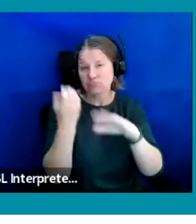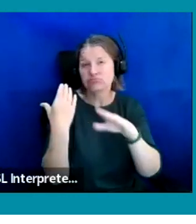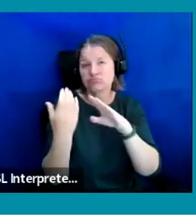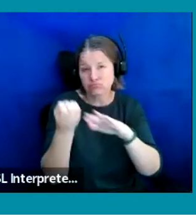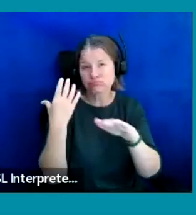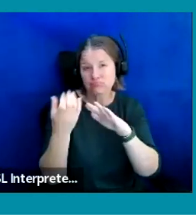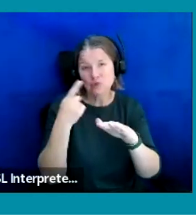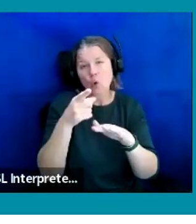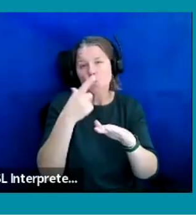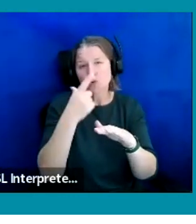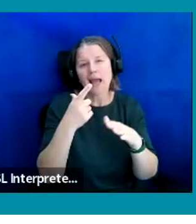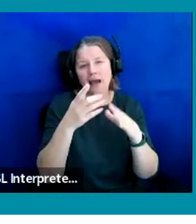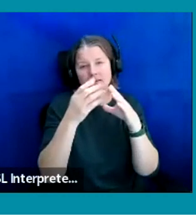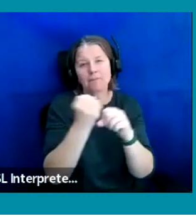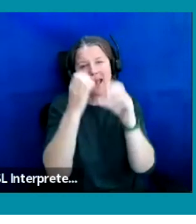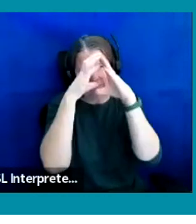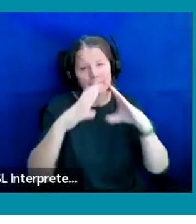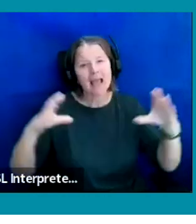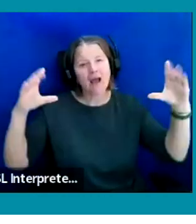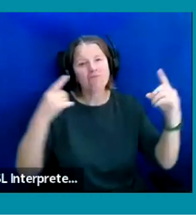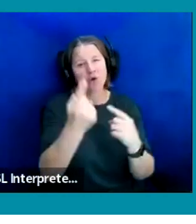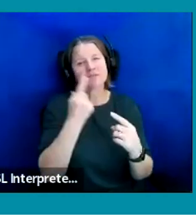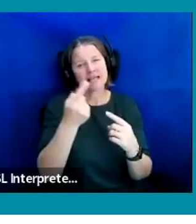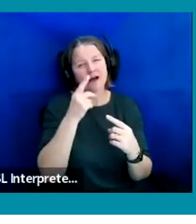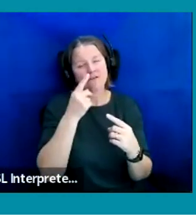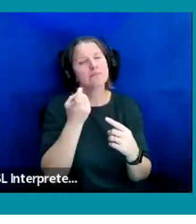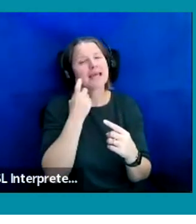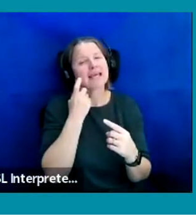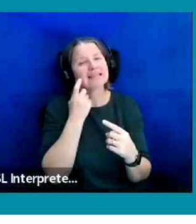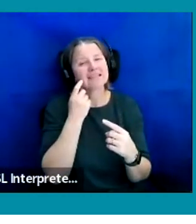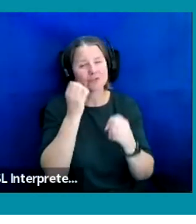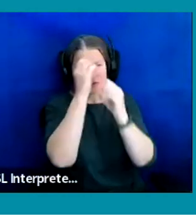your screen to make it easier to view. So apologies about that.